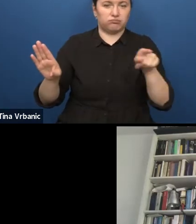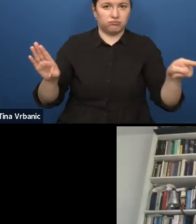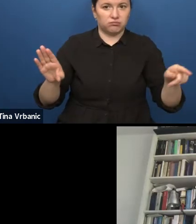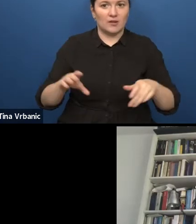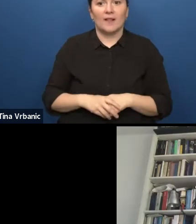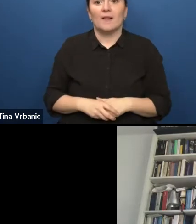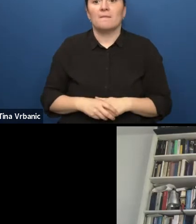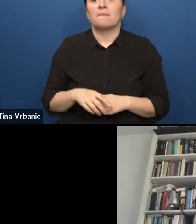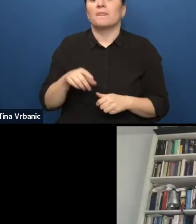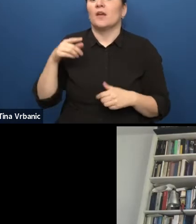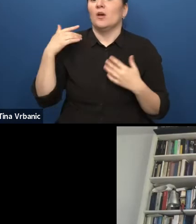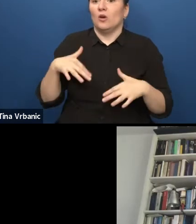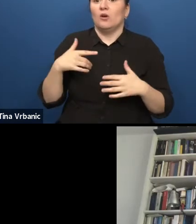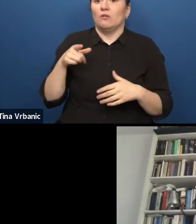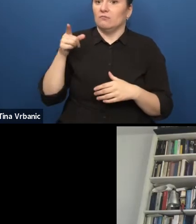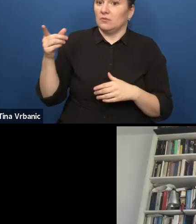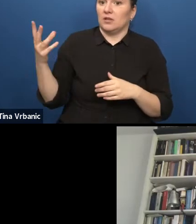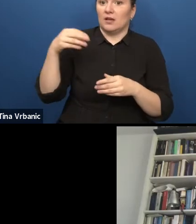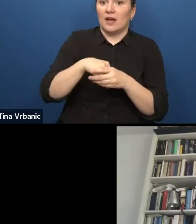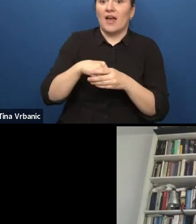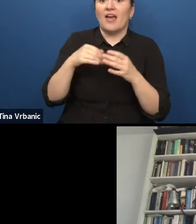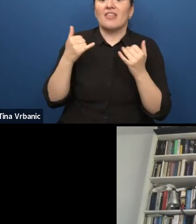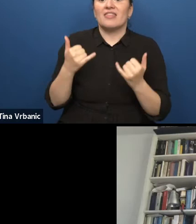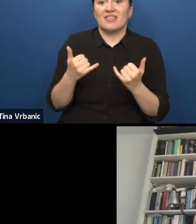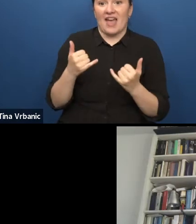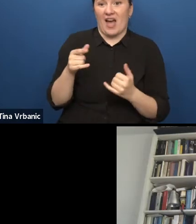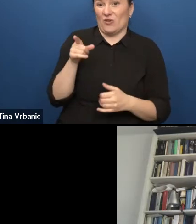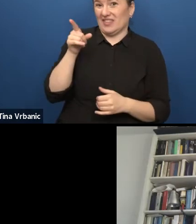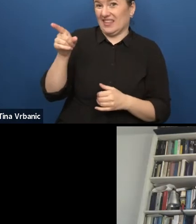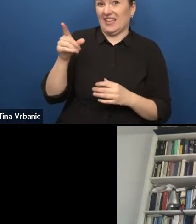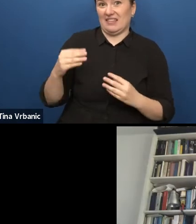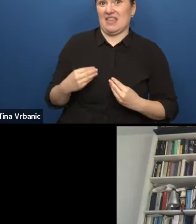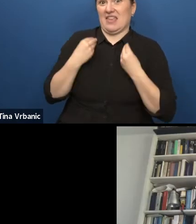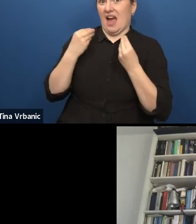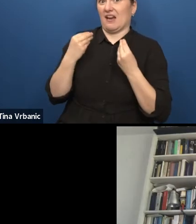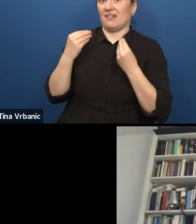which is really leading Dutch theatre company for young audiences today.